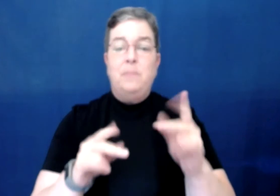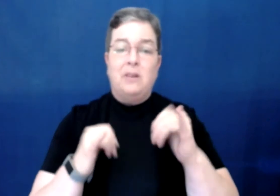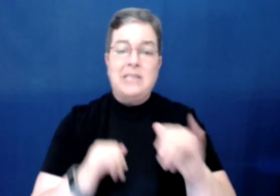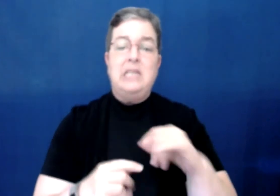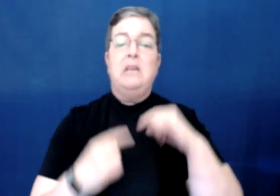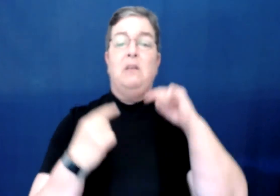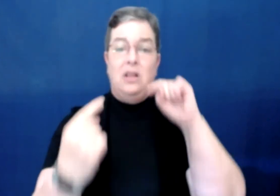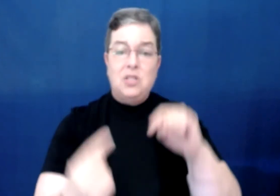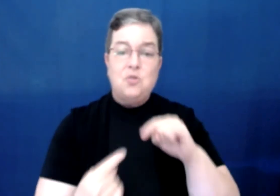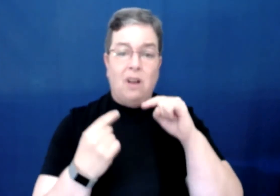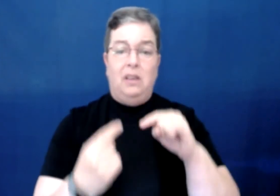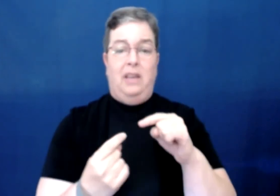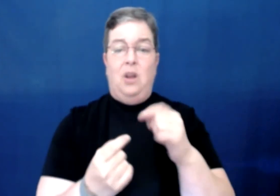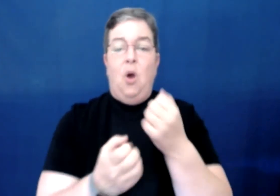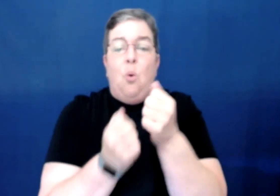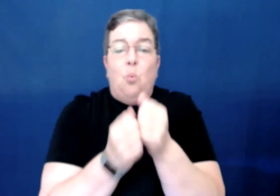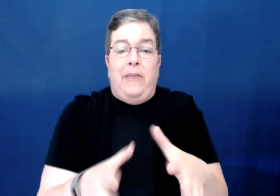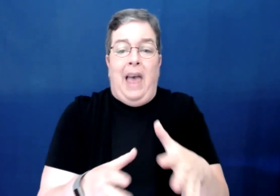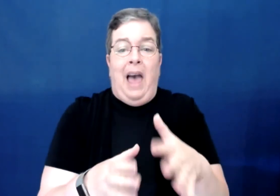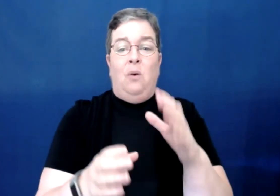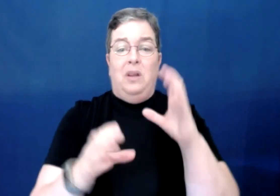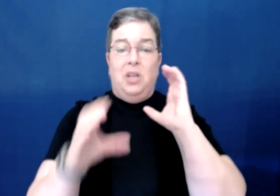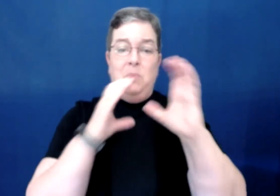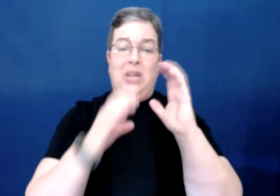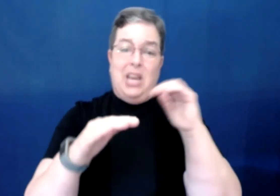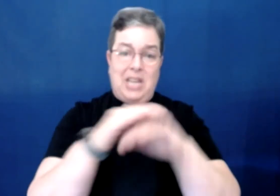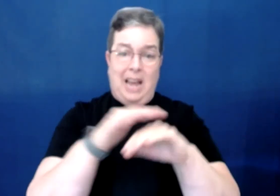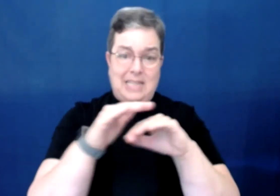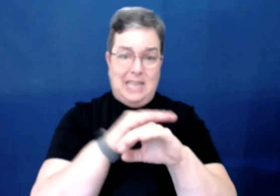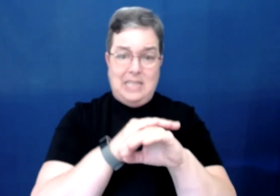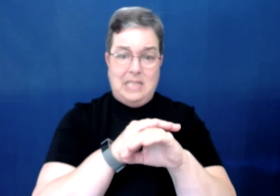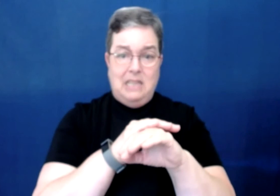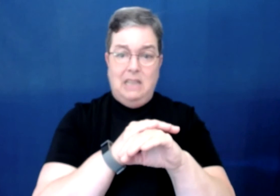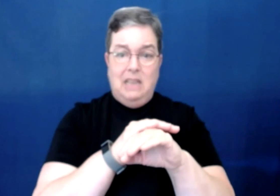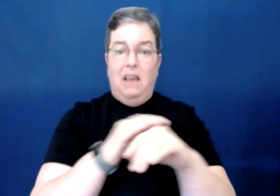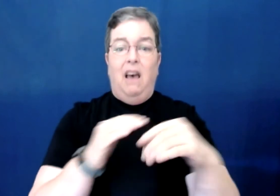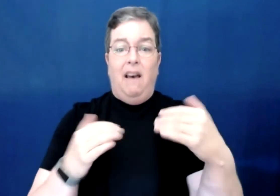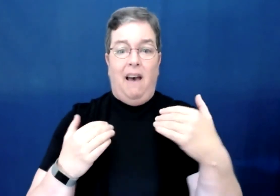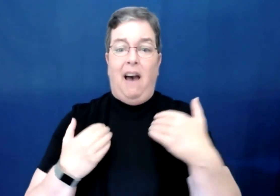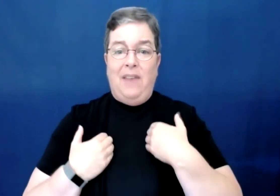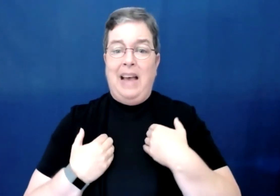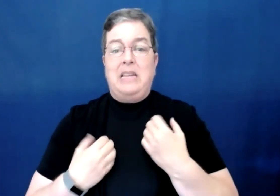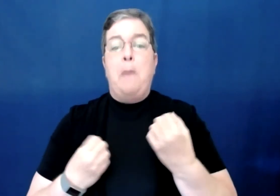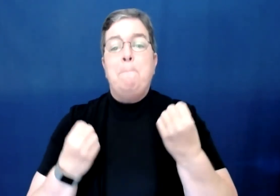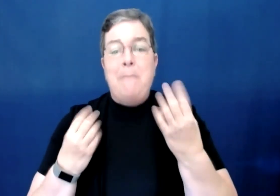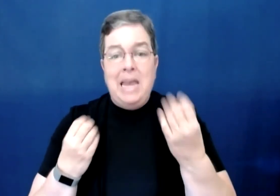are still struggling without communication access. I've had many,